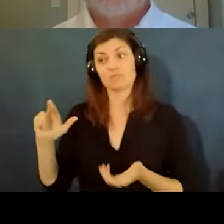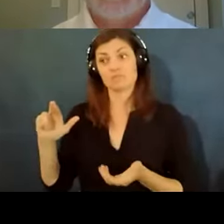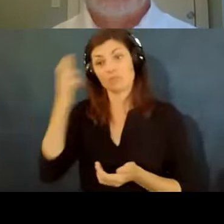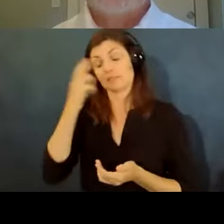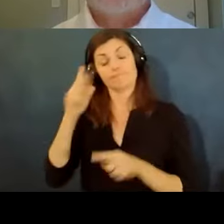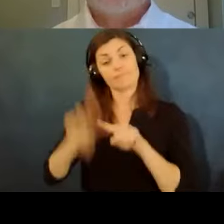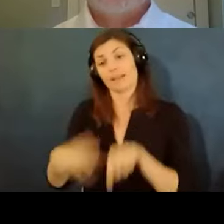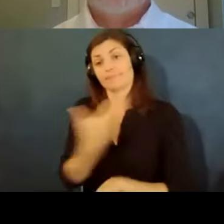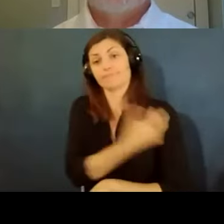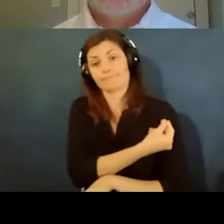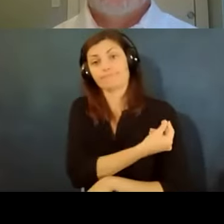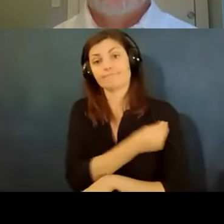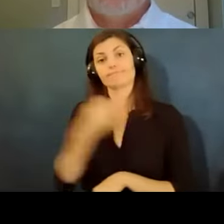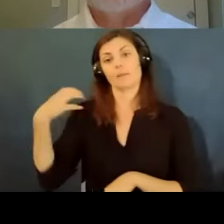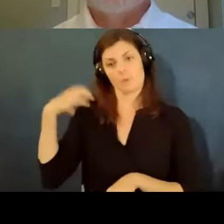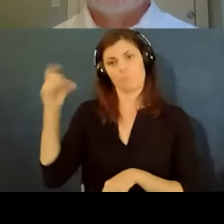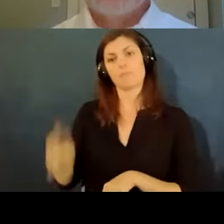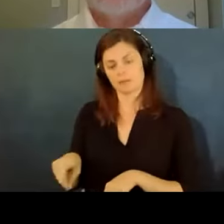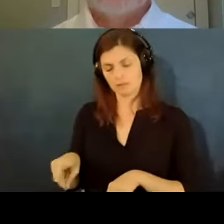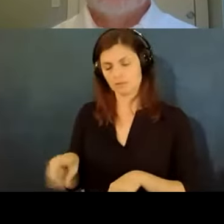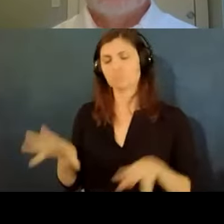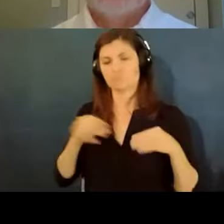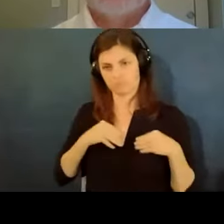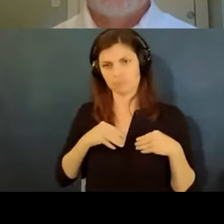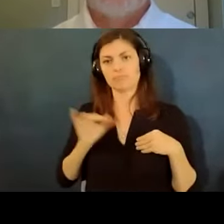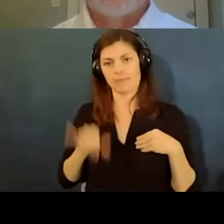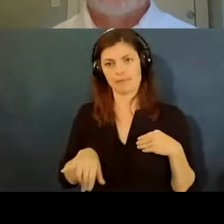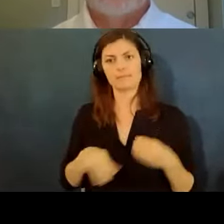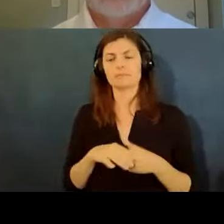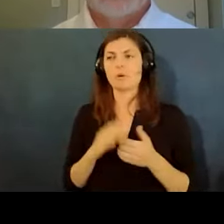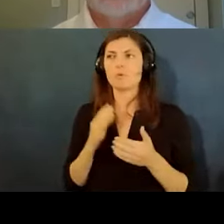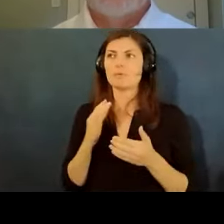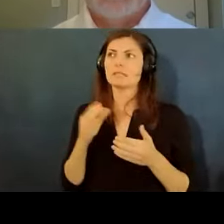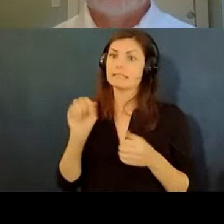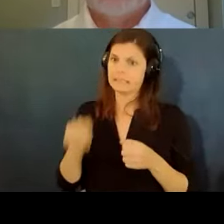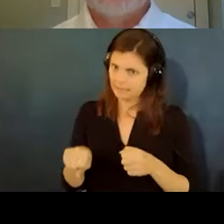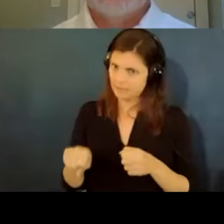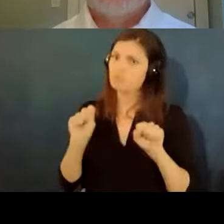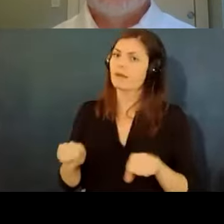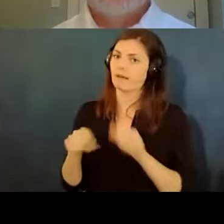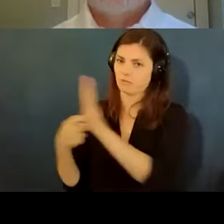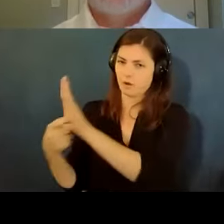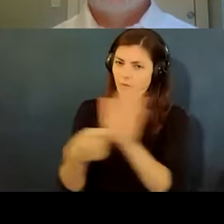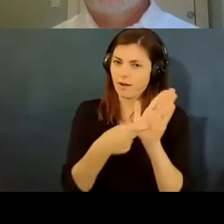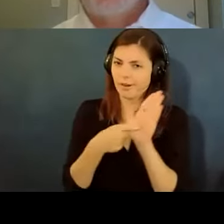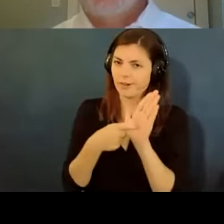that um so there are some exceptions to sort of forced taking of the vaccine and then another